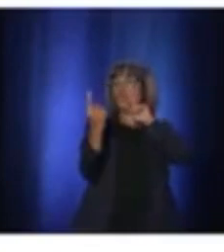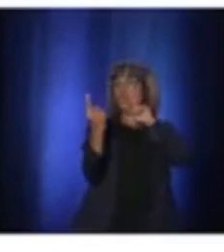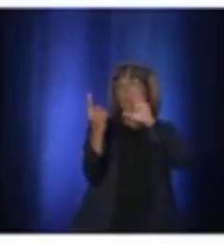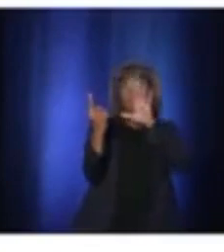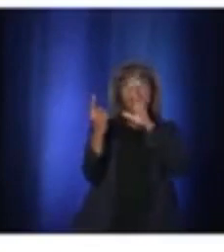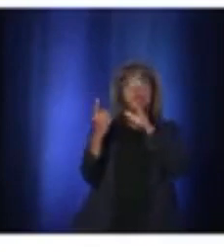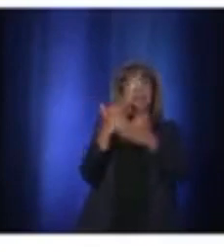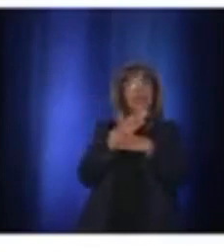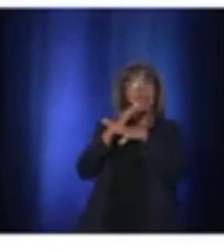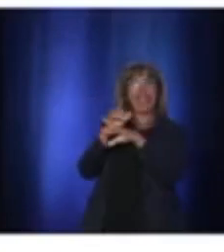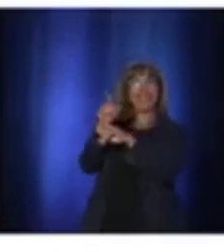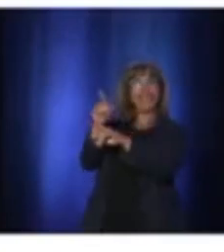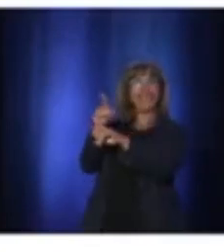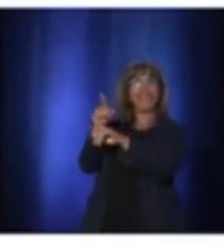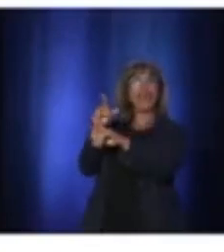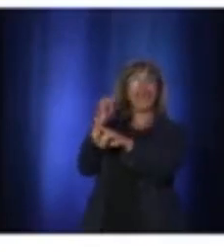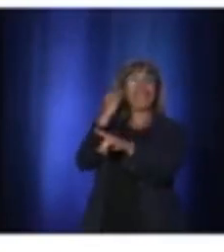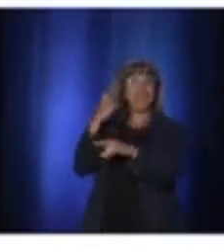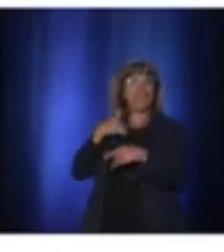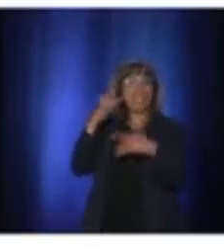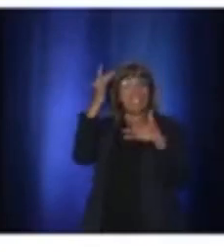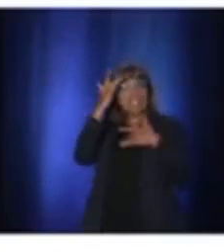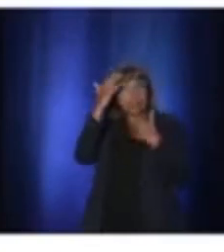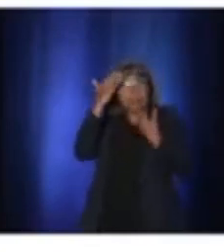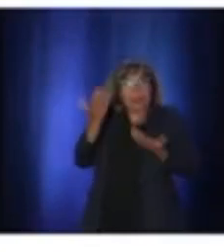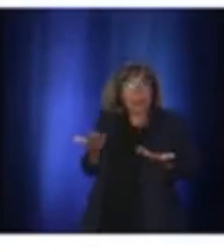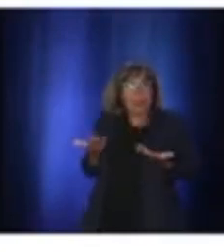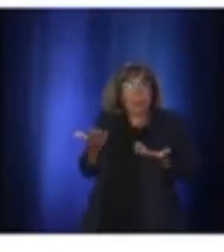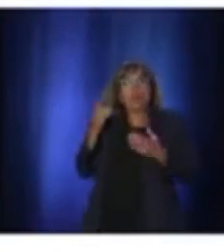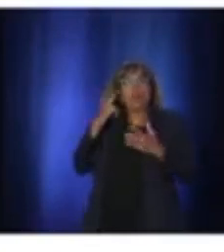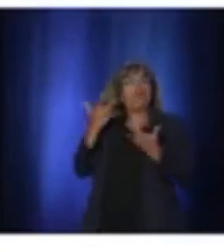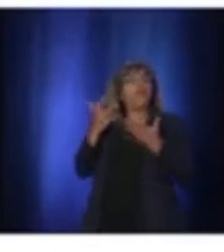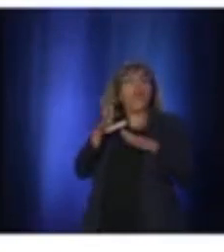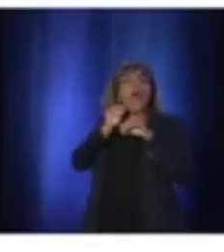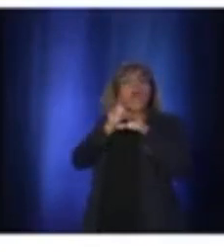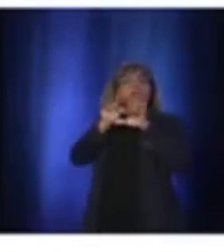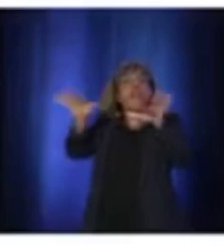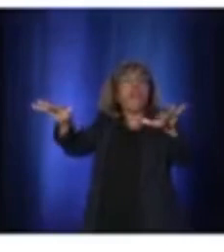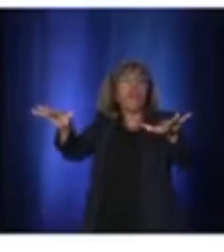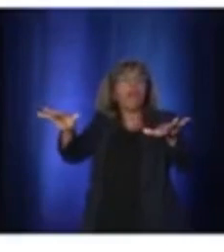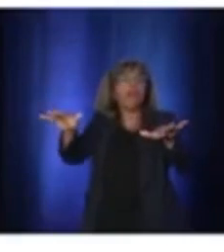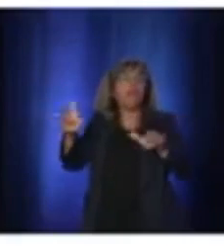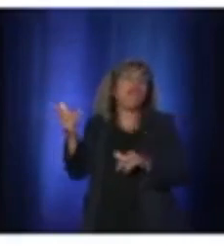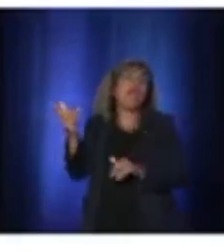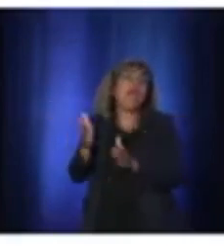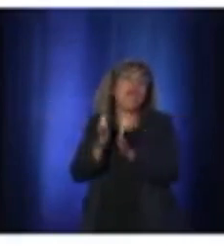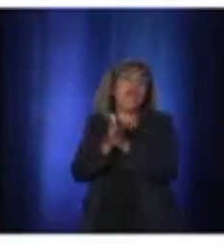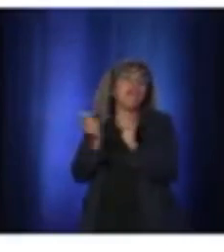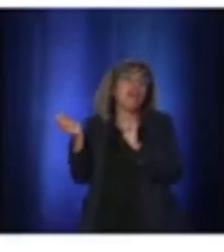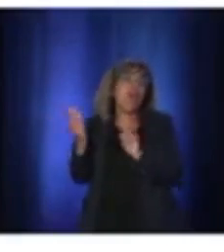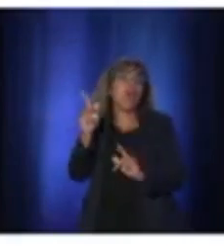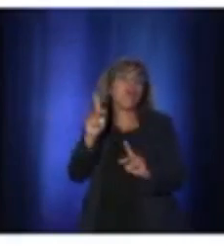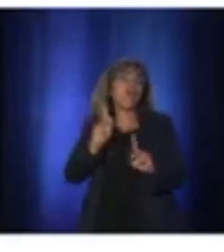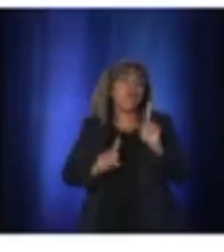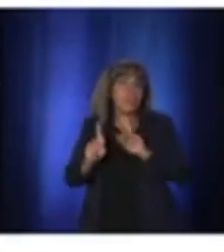Quebecer to follow the public health instructions out of respect for each